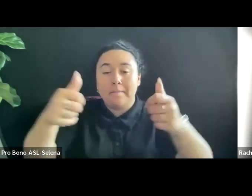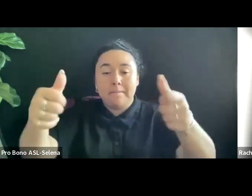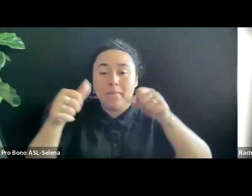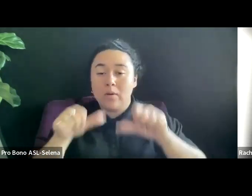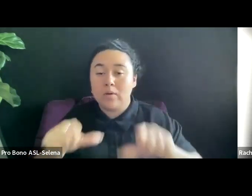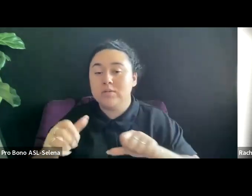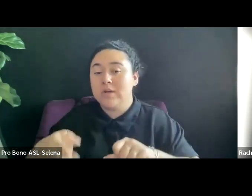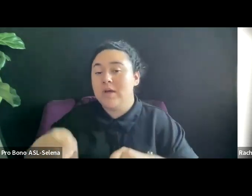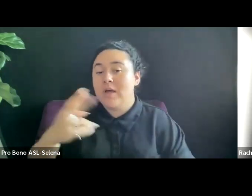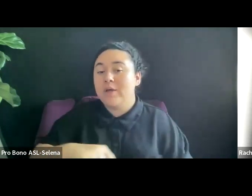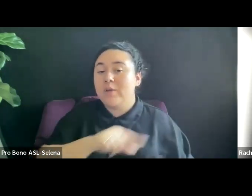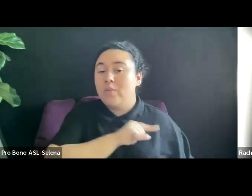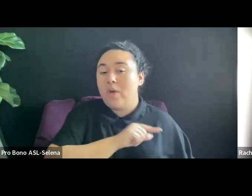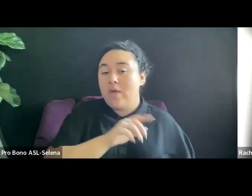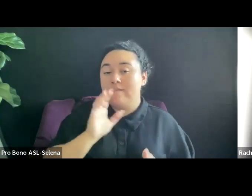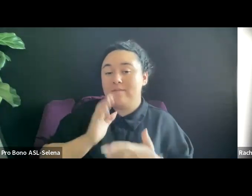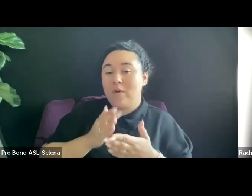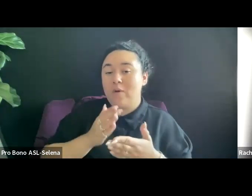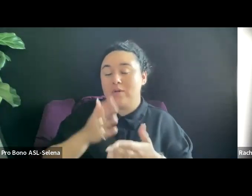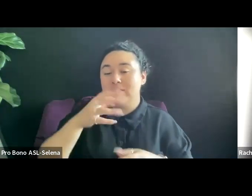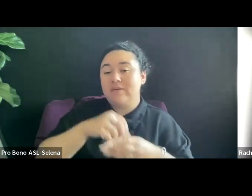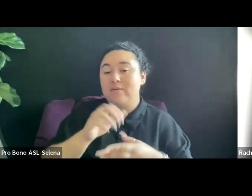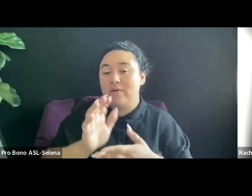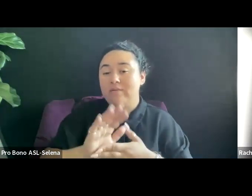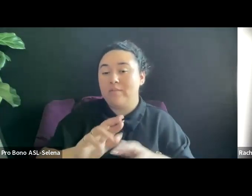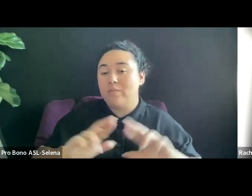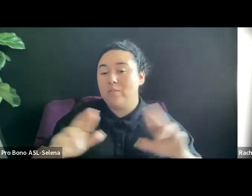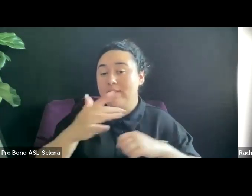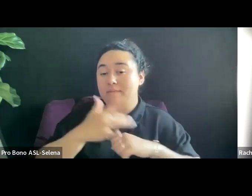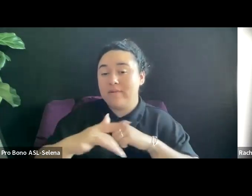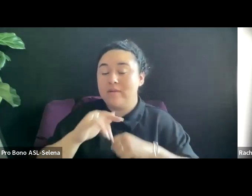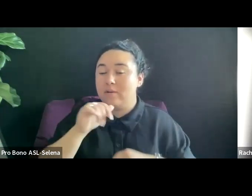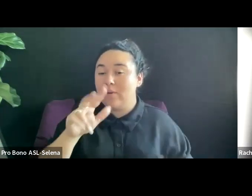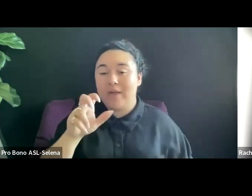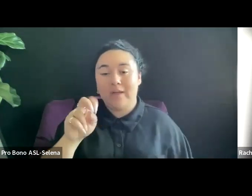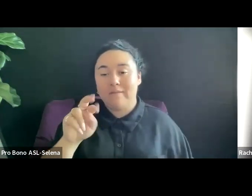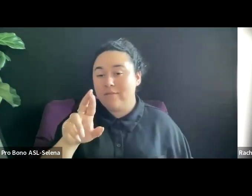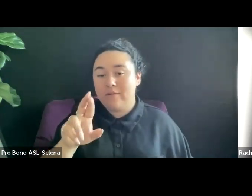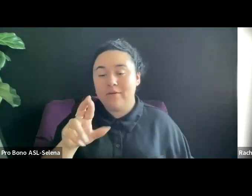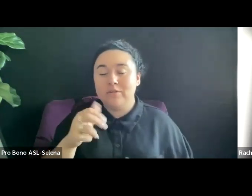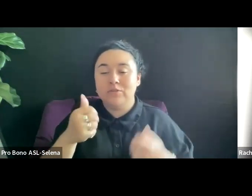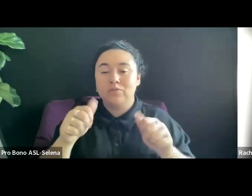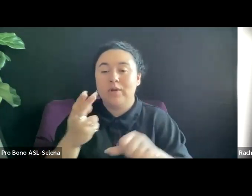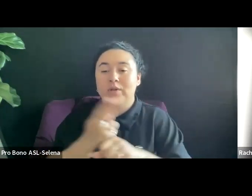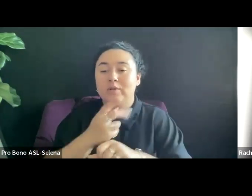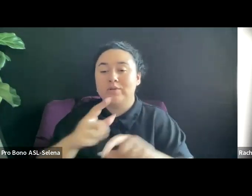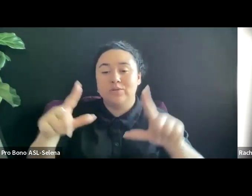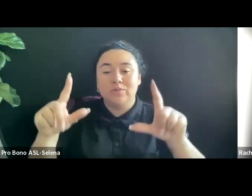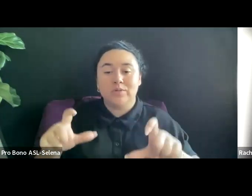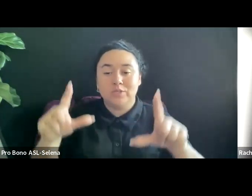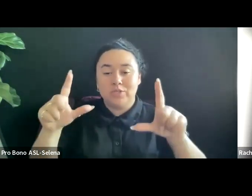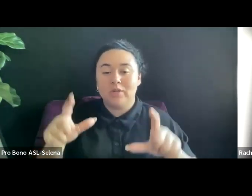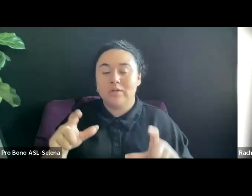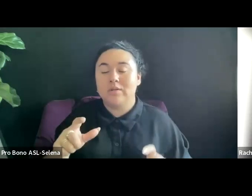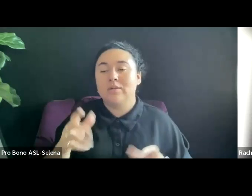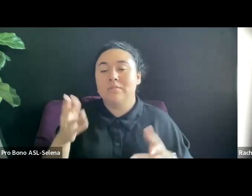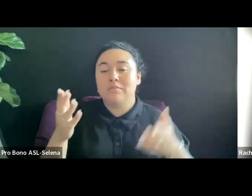DO NOT EVER TRY USE SCREEN SHOTS. THERE ARE PROBABLY COMMUNITIES THAT CAN RELATE TO YOUR FILM